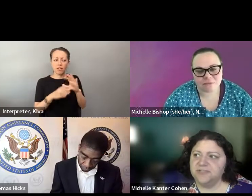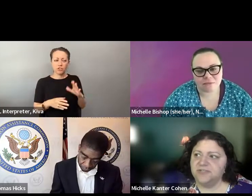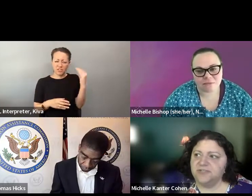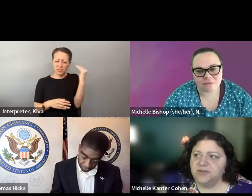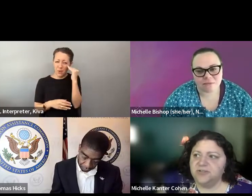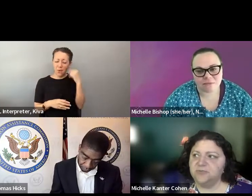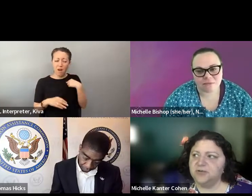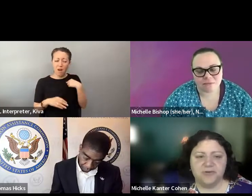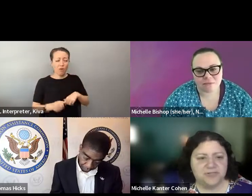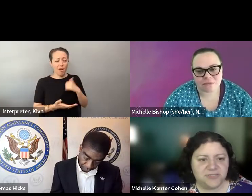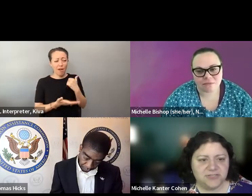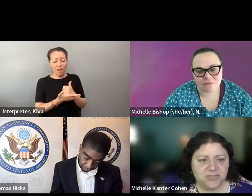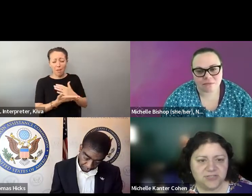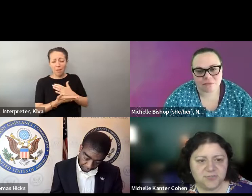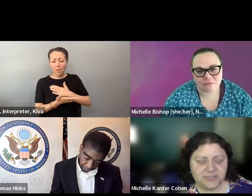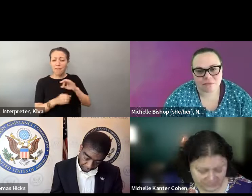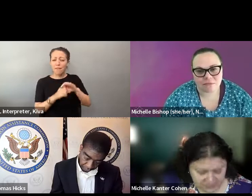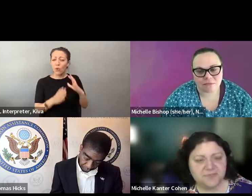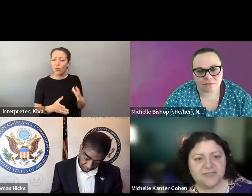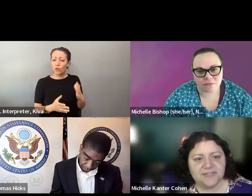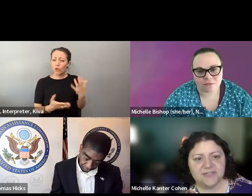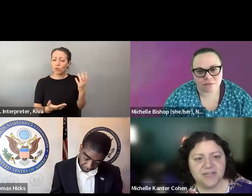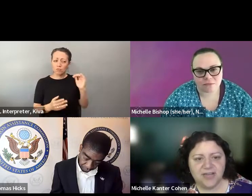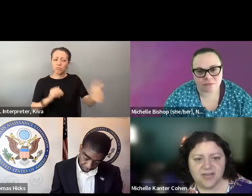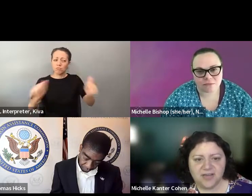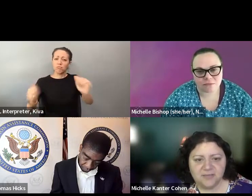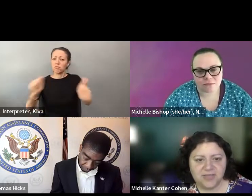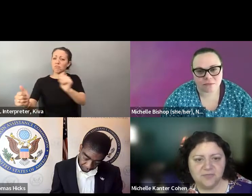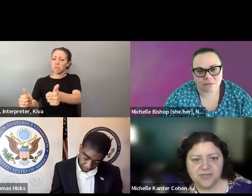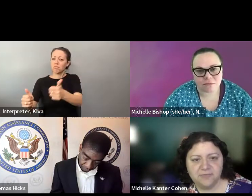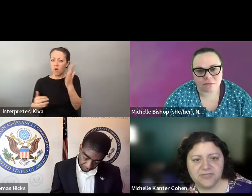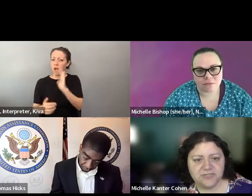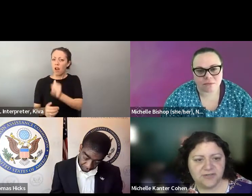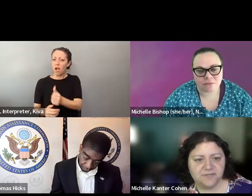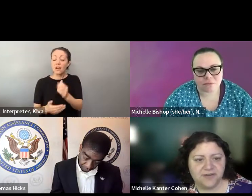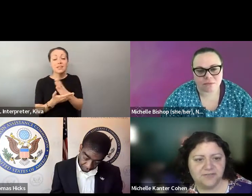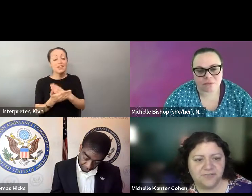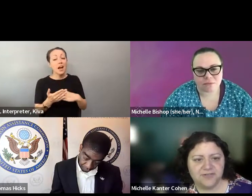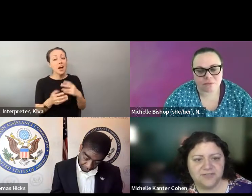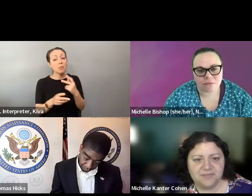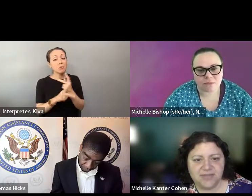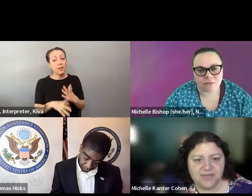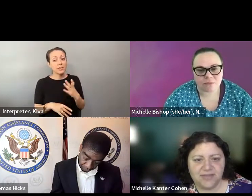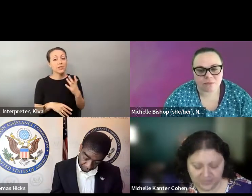where -- where the supervisors know they can help their voters. The supervisors generally were opposed to